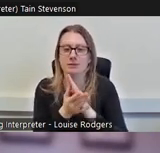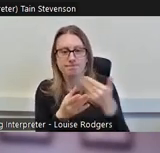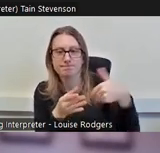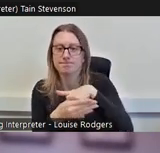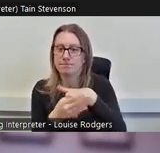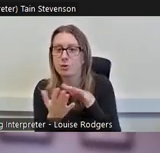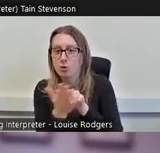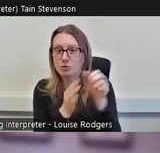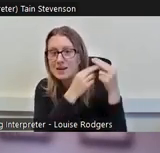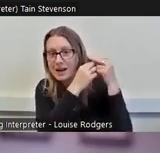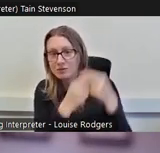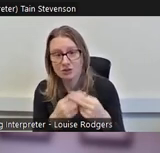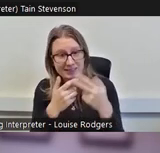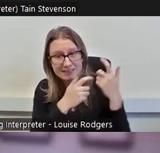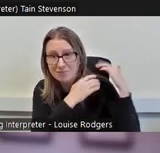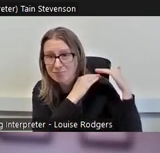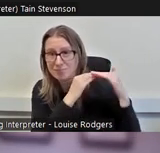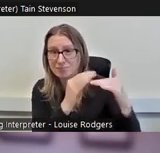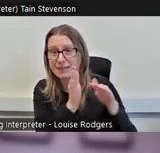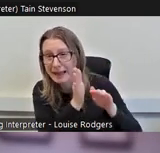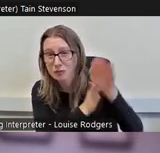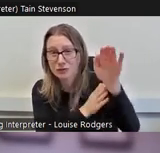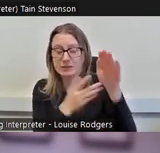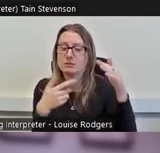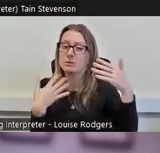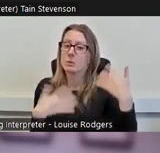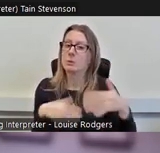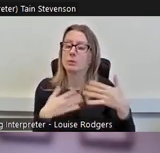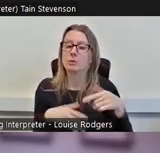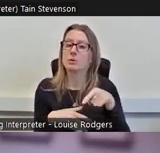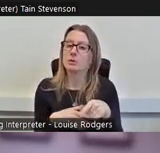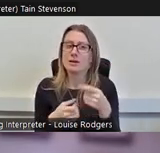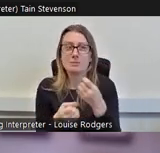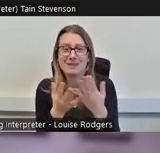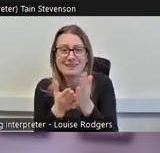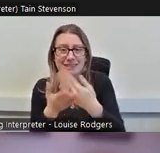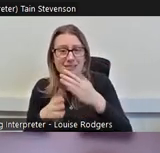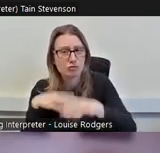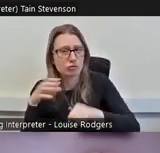increased even over that Covid period where so many sectors struggled is a real positive message.